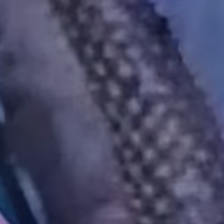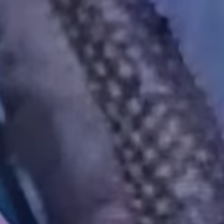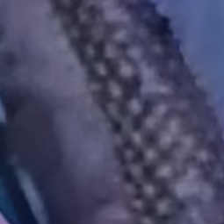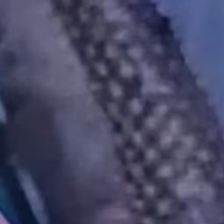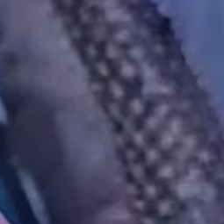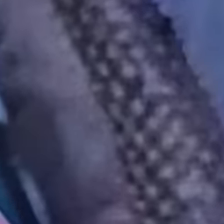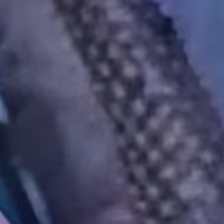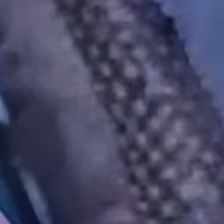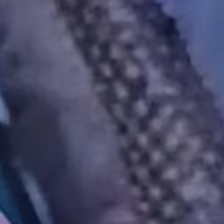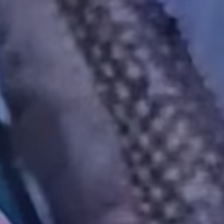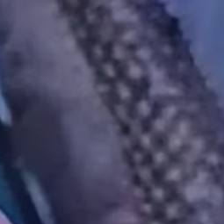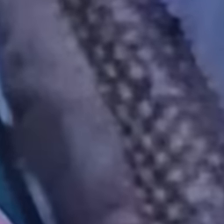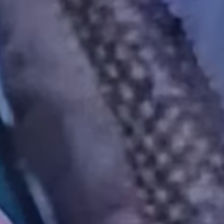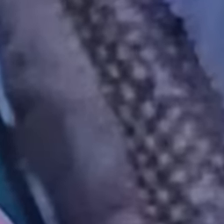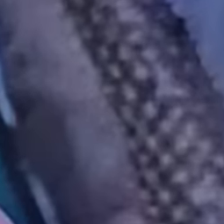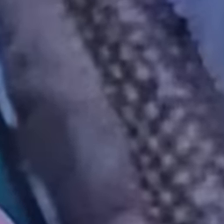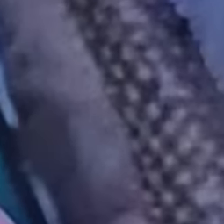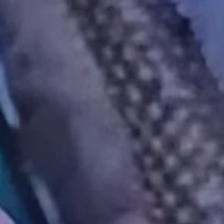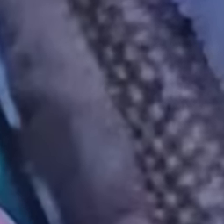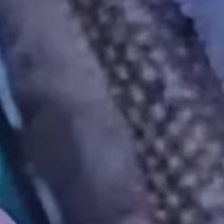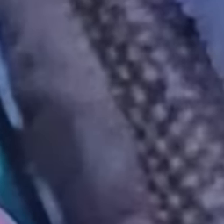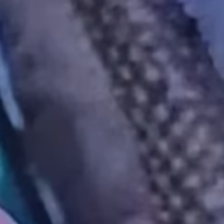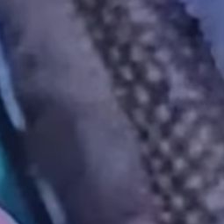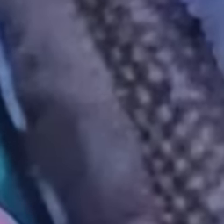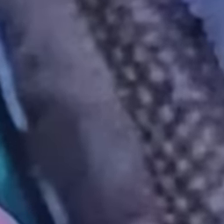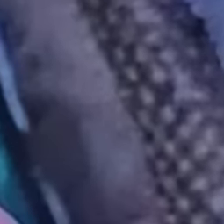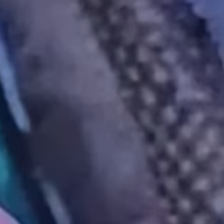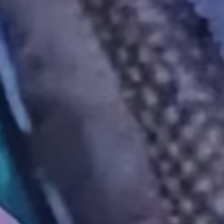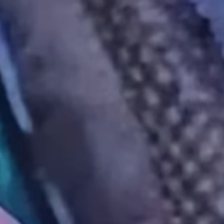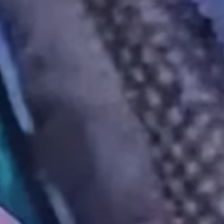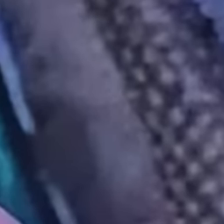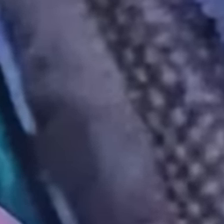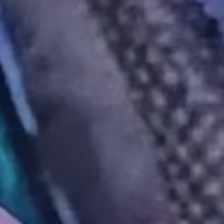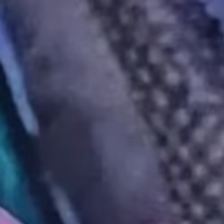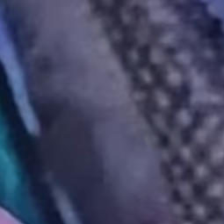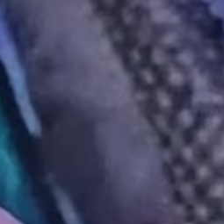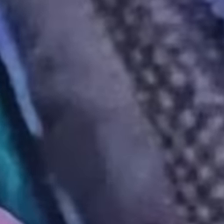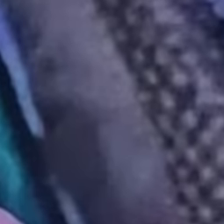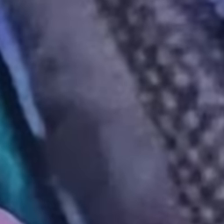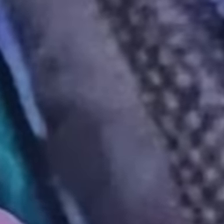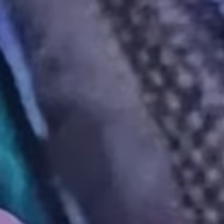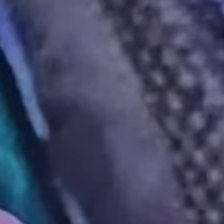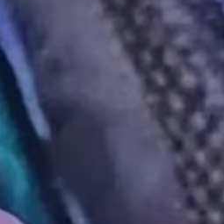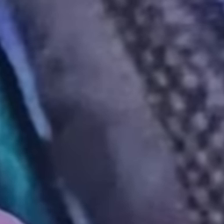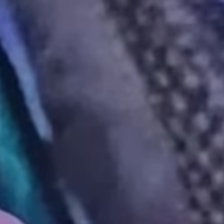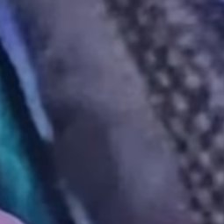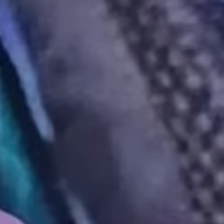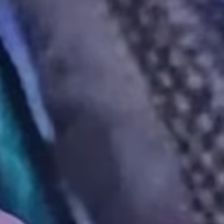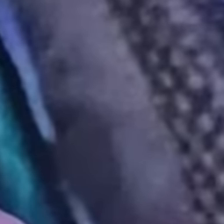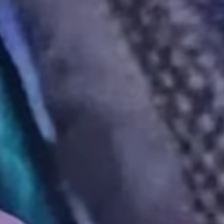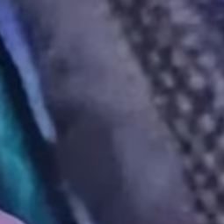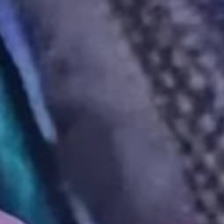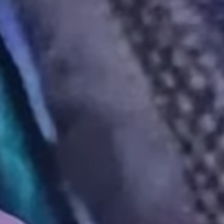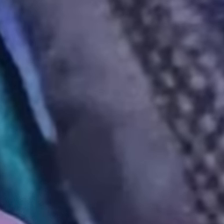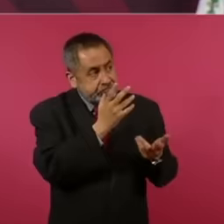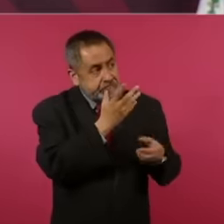privileges, so there is not much to do there,